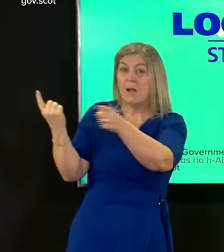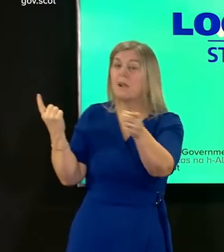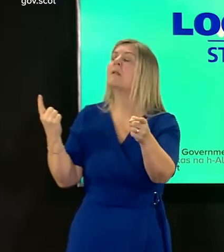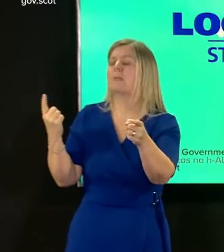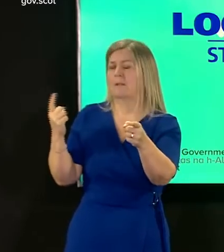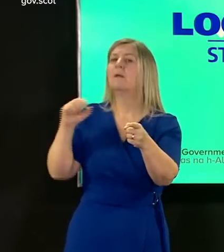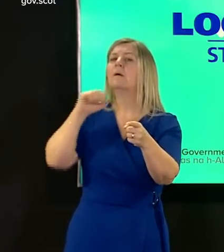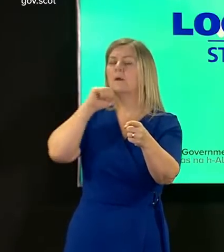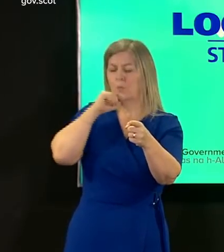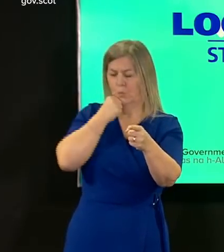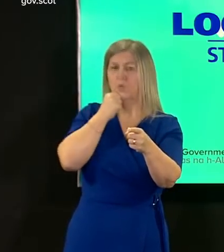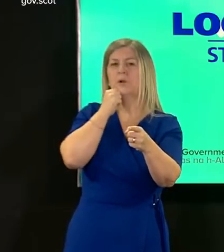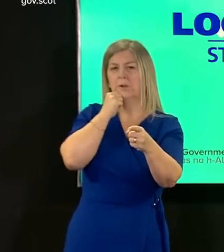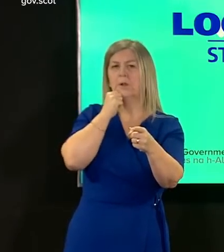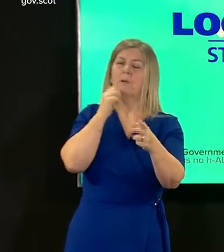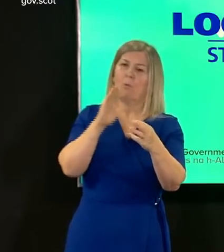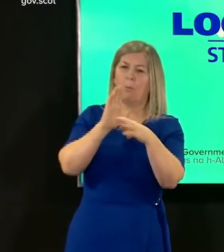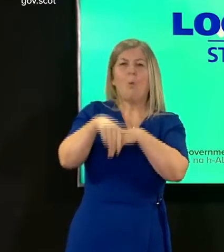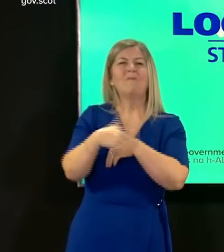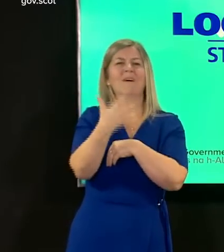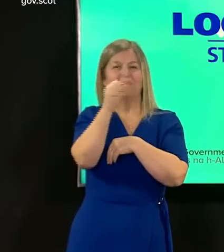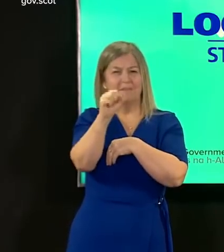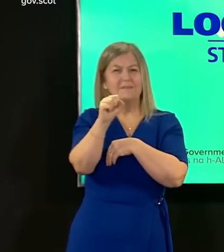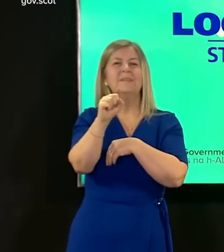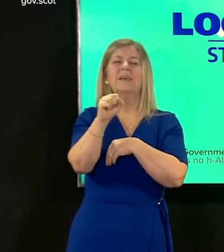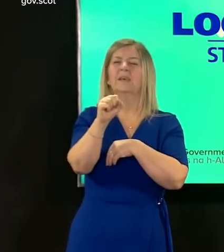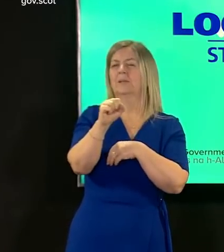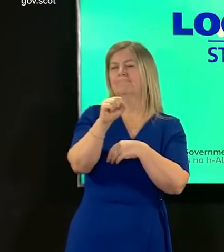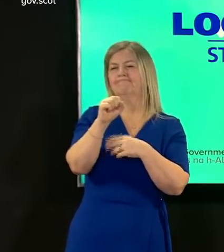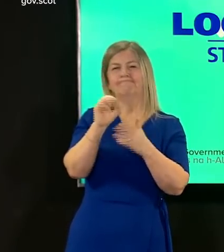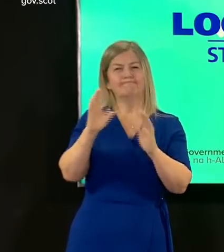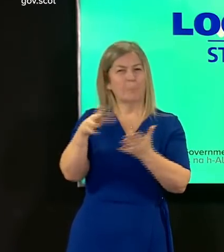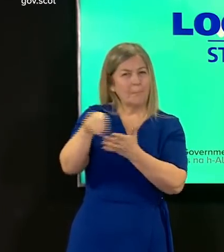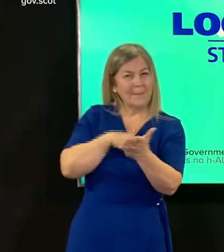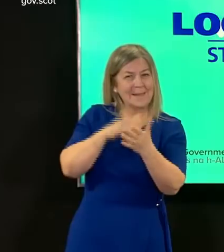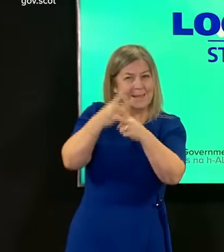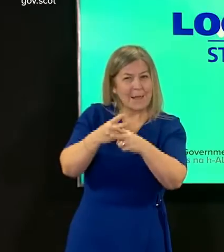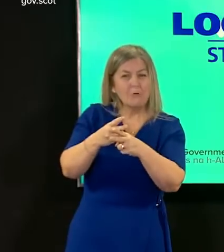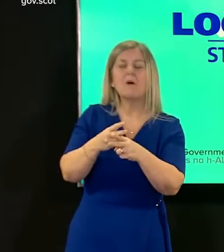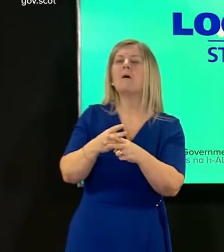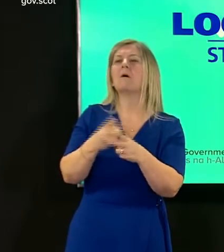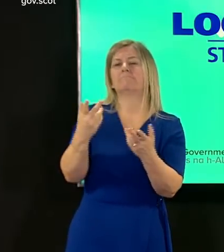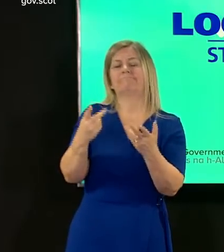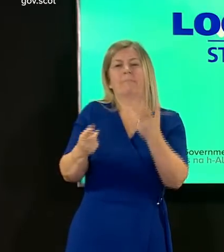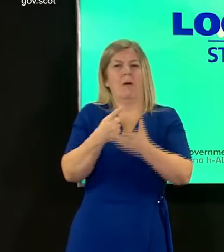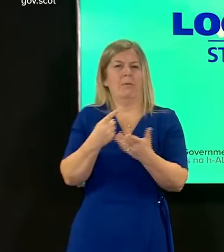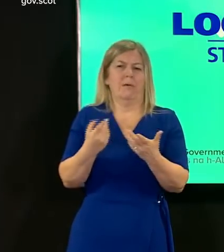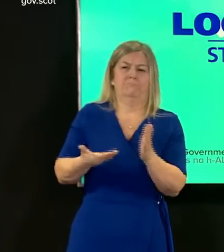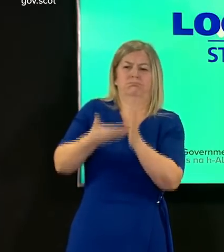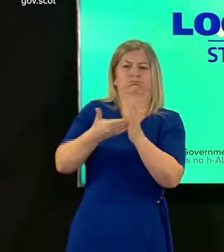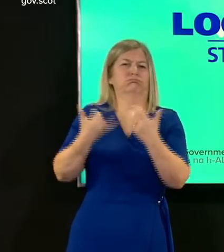to all over 50 year olds to all unpaid carers and to all adults with underlying health conditions